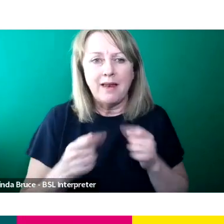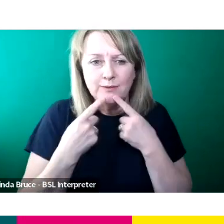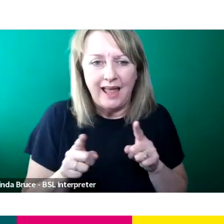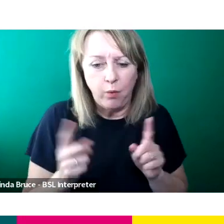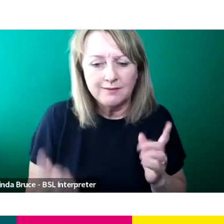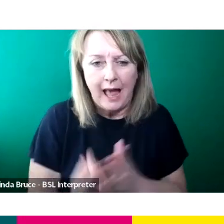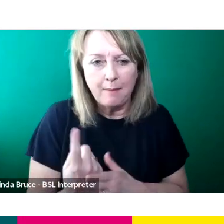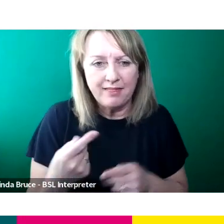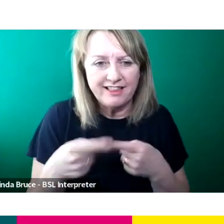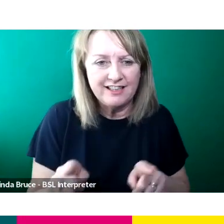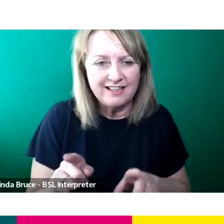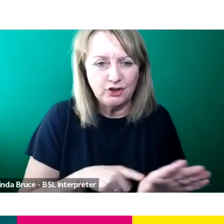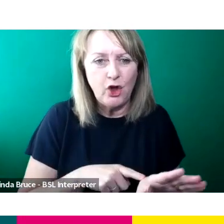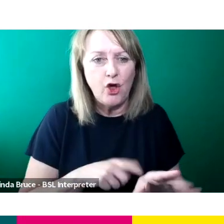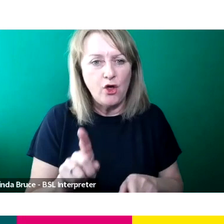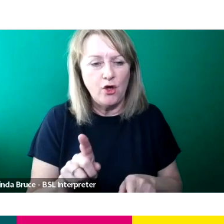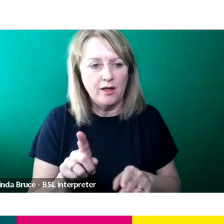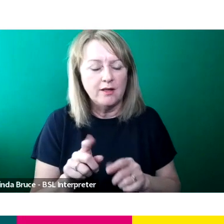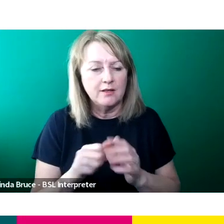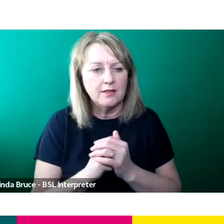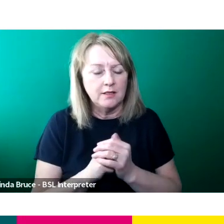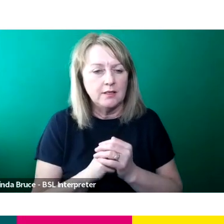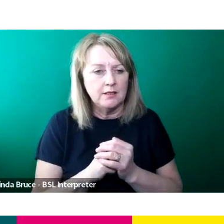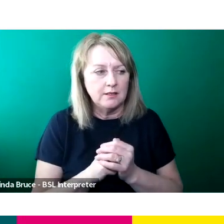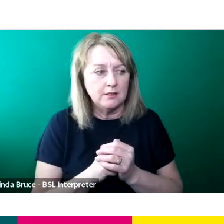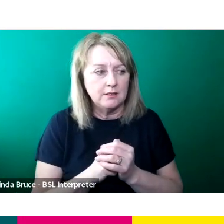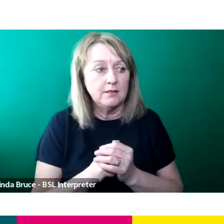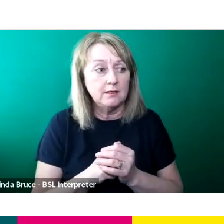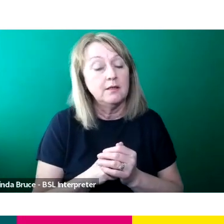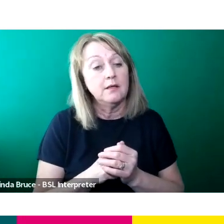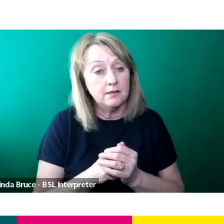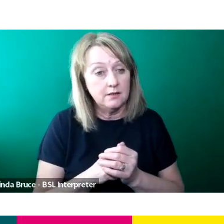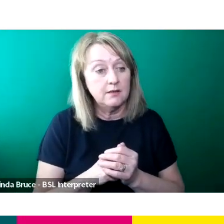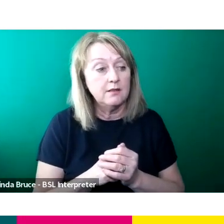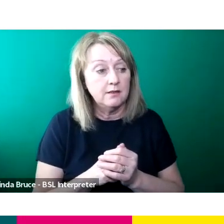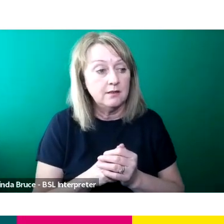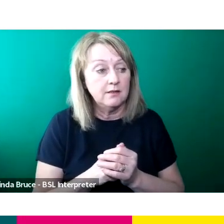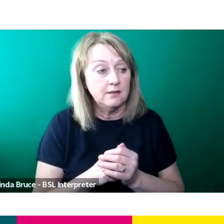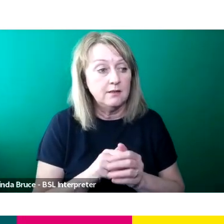Oh okay, brilliant. That's good to know. So yeah, that's fantastic. And then like you heard from Sam, it is been announced that he'll be a part of the team